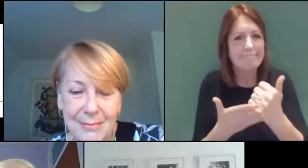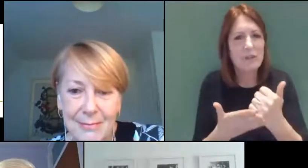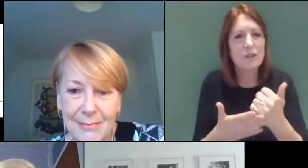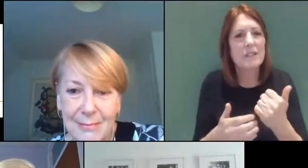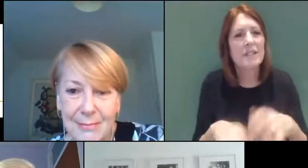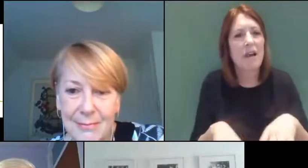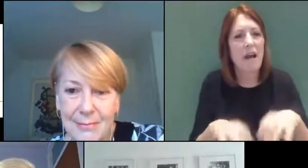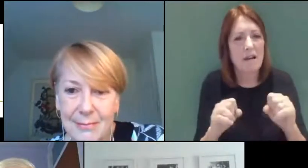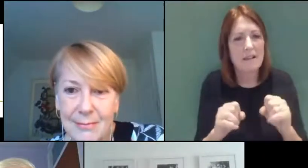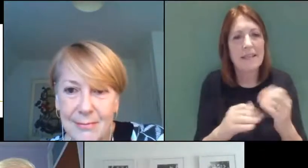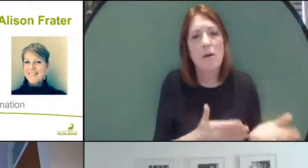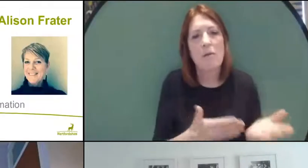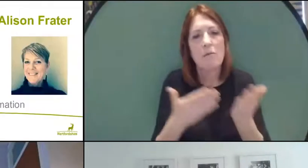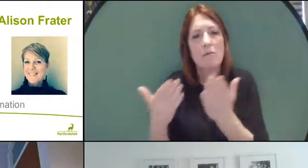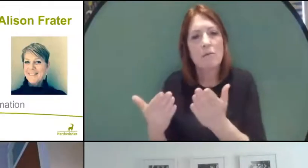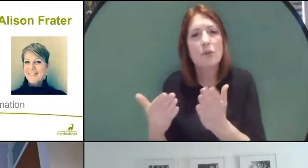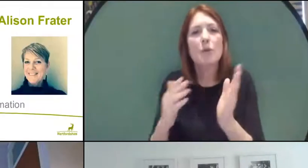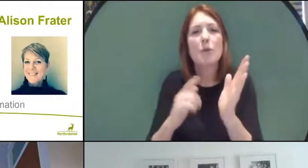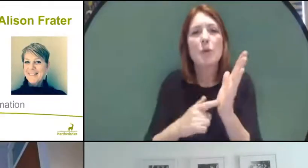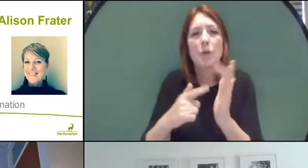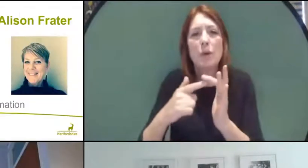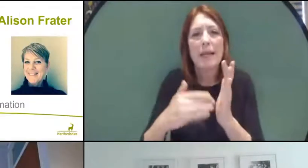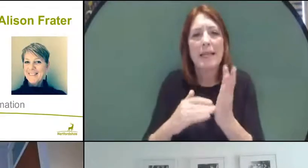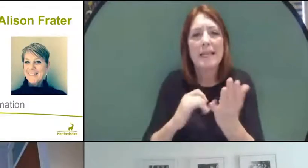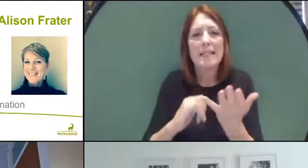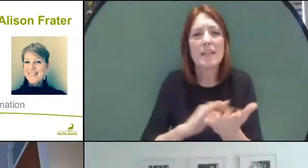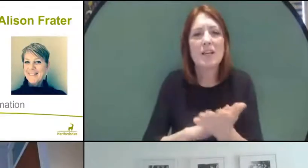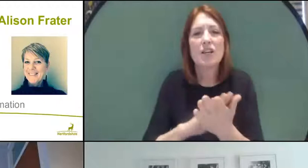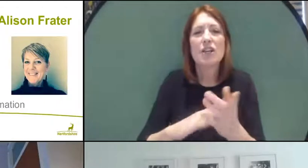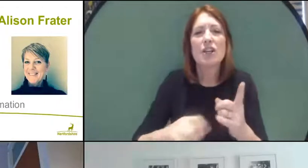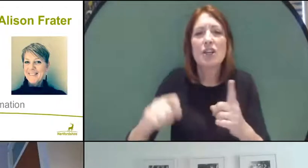Let's hand over now please to Liz Shapland, who will take us